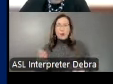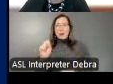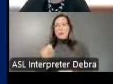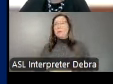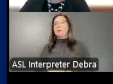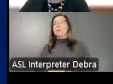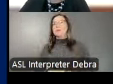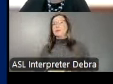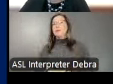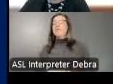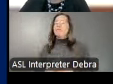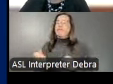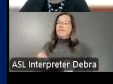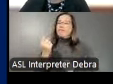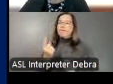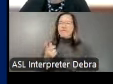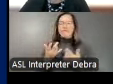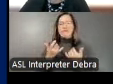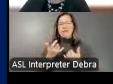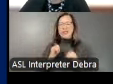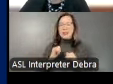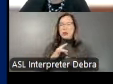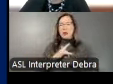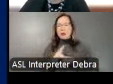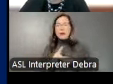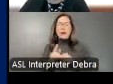Although it's still early, we're seeing signs of this happening after the Healing,